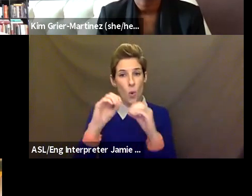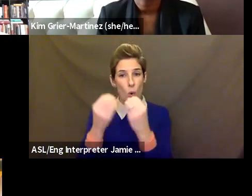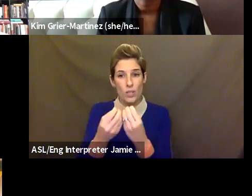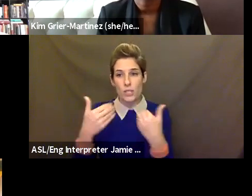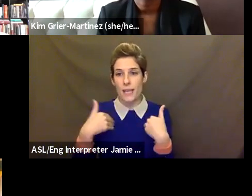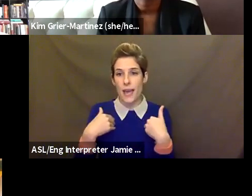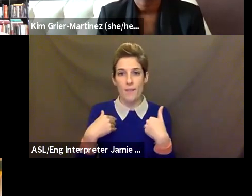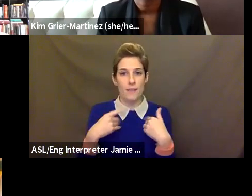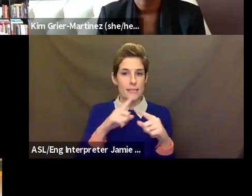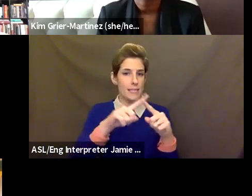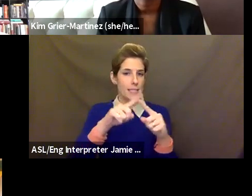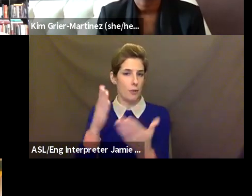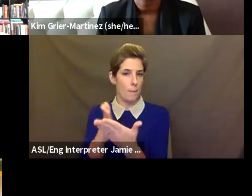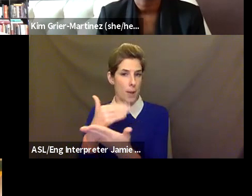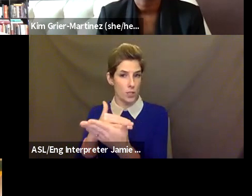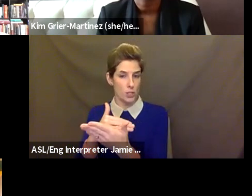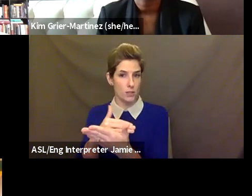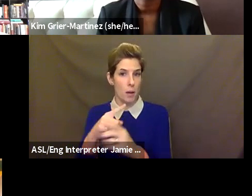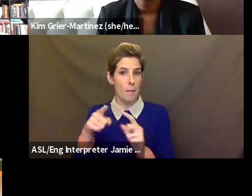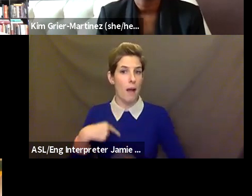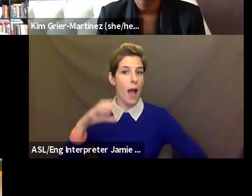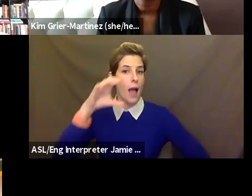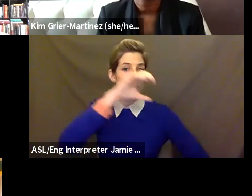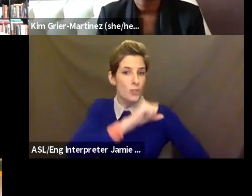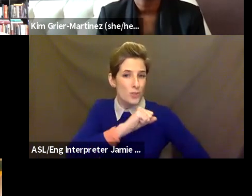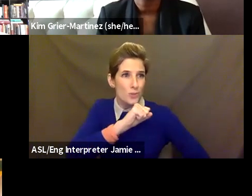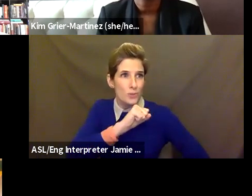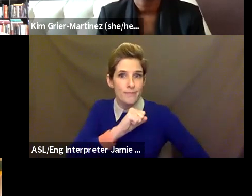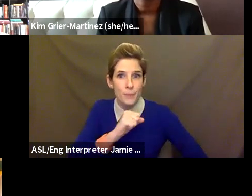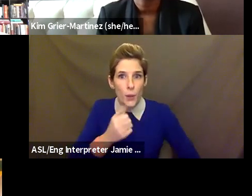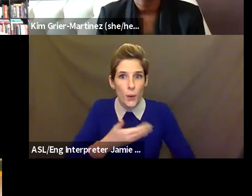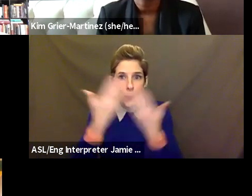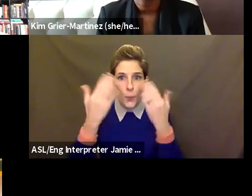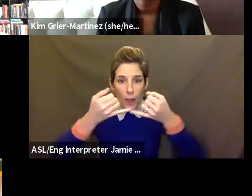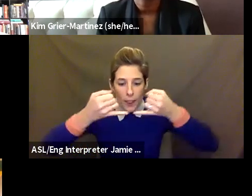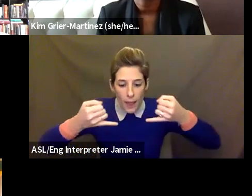have a line for technology, for virtual arts education, for